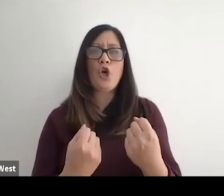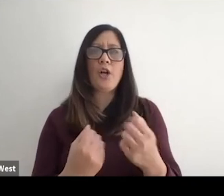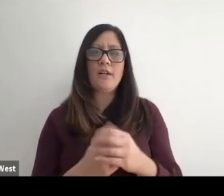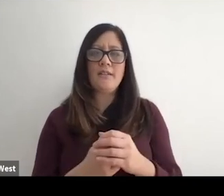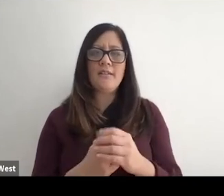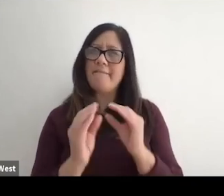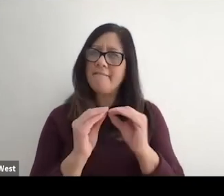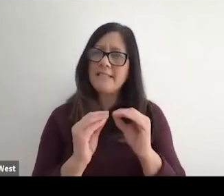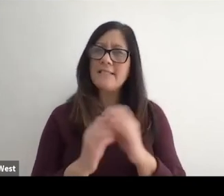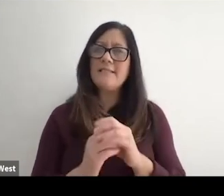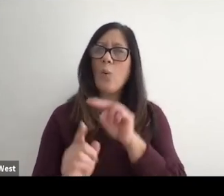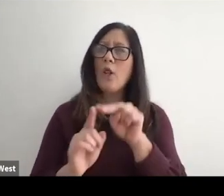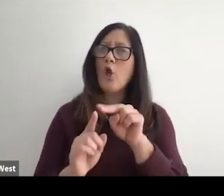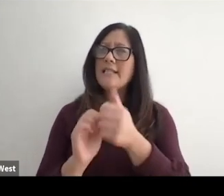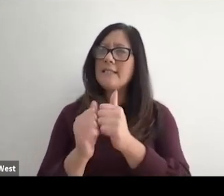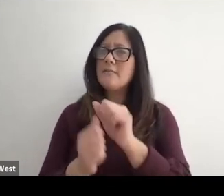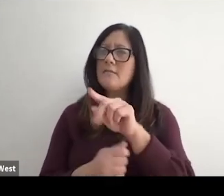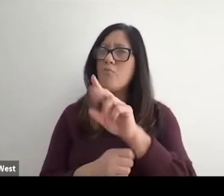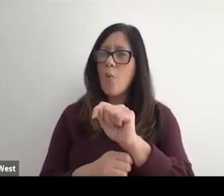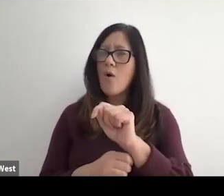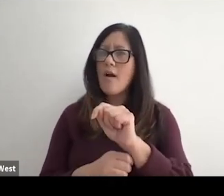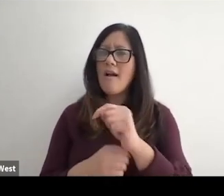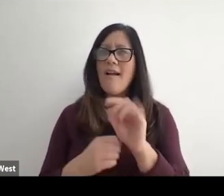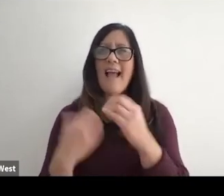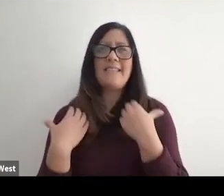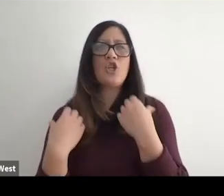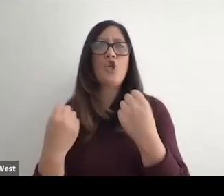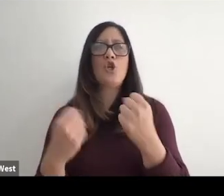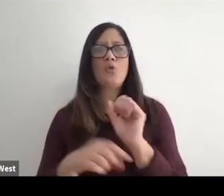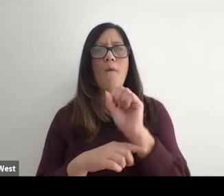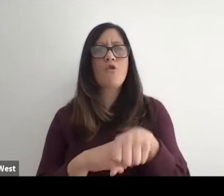And we look at sports as a cure to getting over the disability. And I don't believe we